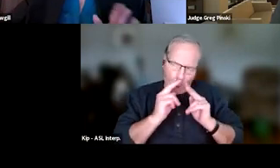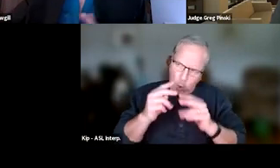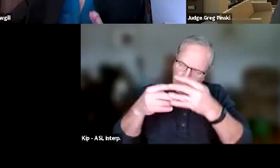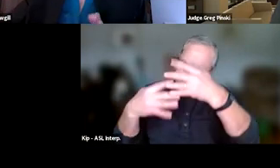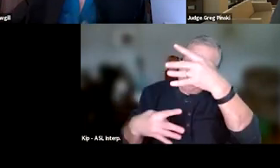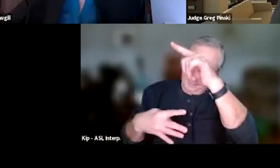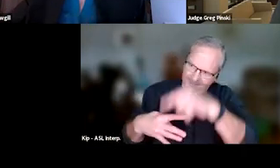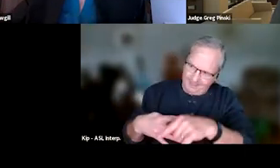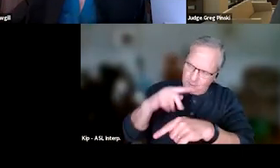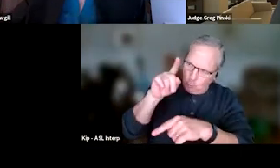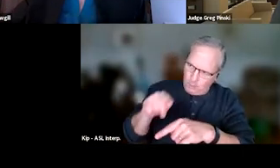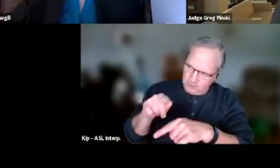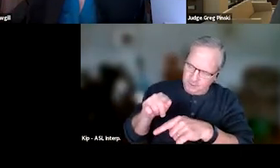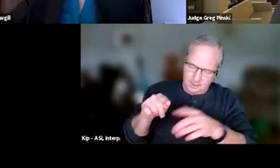and then get back on track.